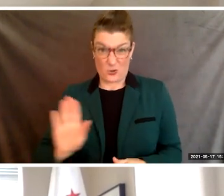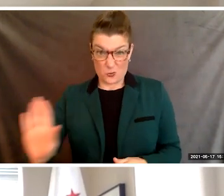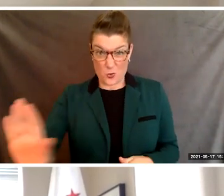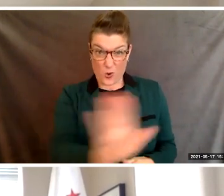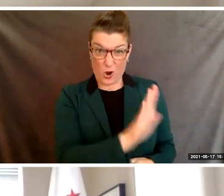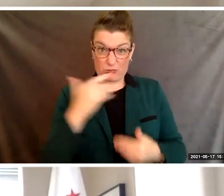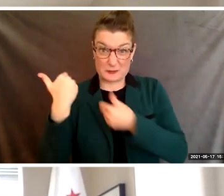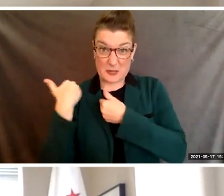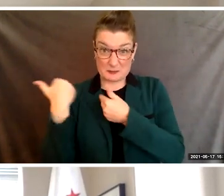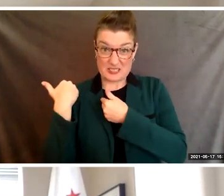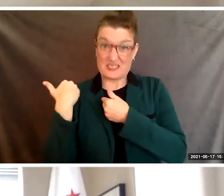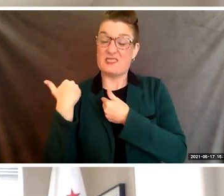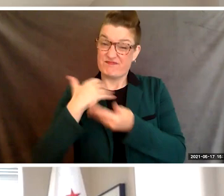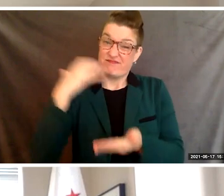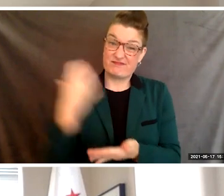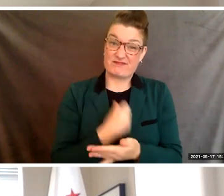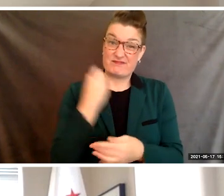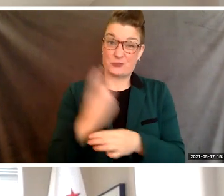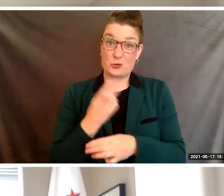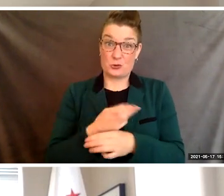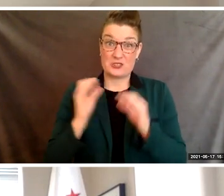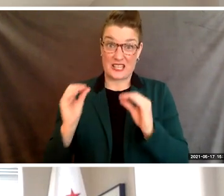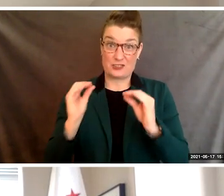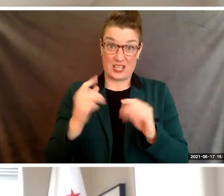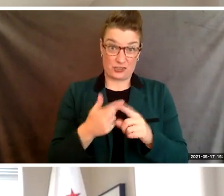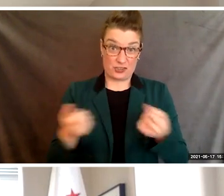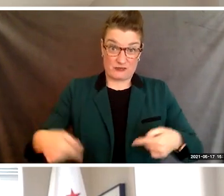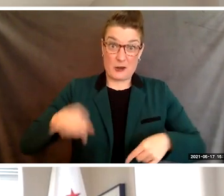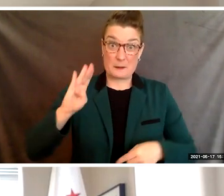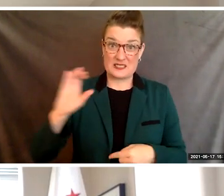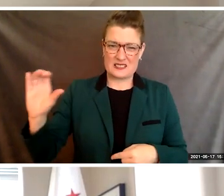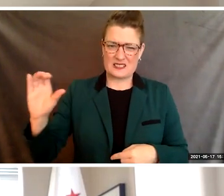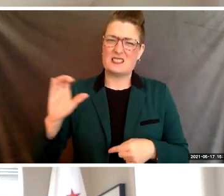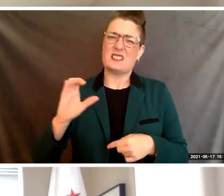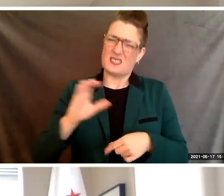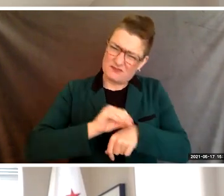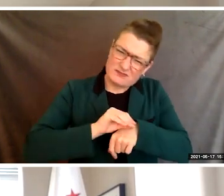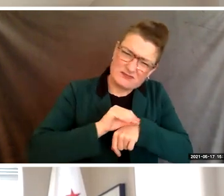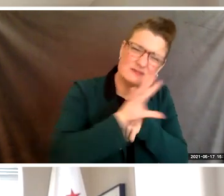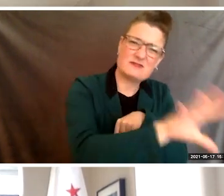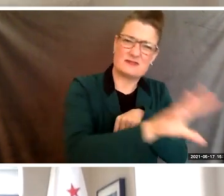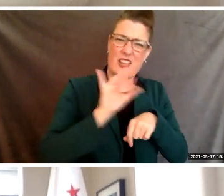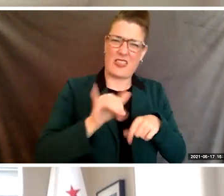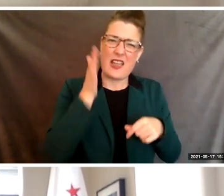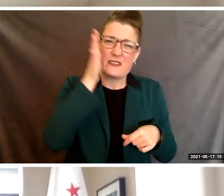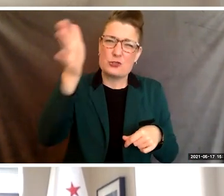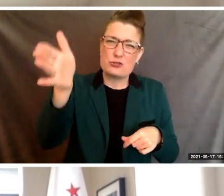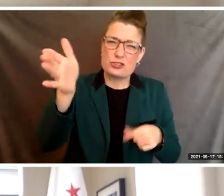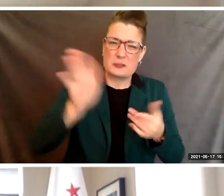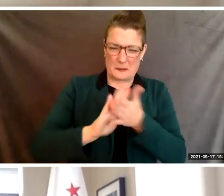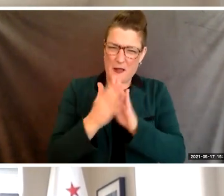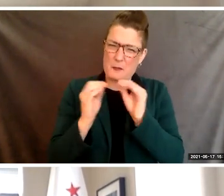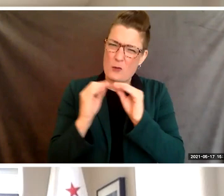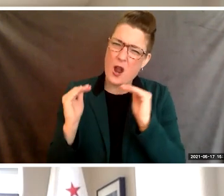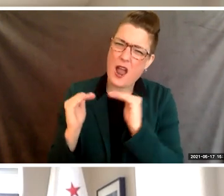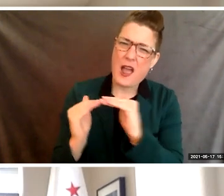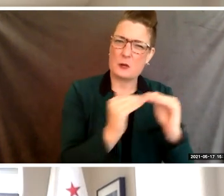that you gained here at Berkeley City College to shape that future into one that is equitable, and to make sure